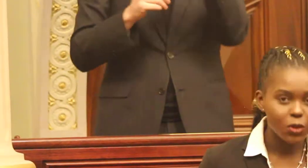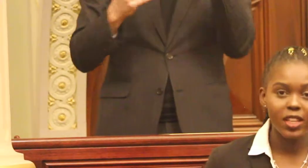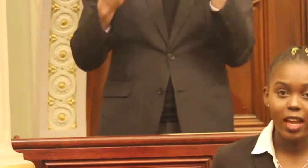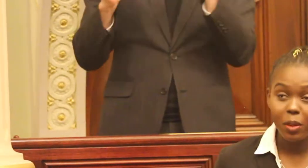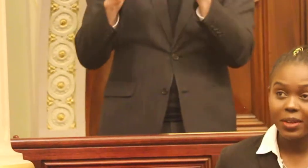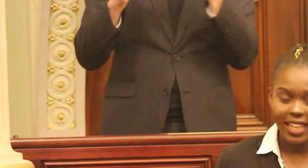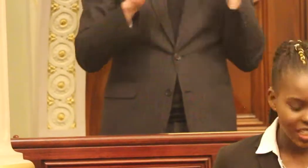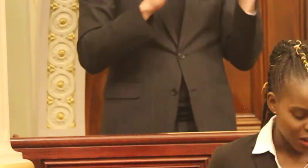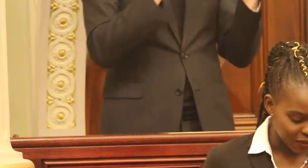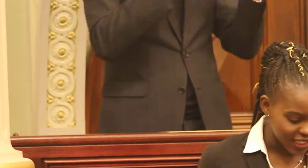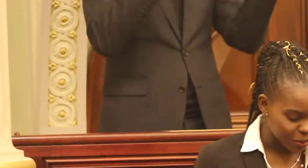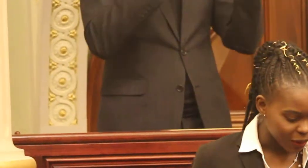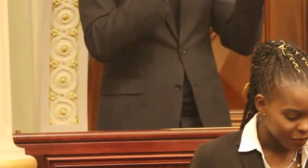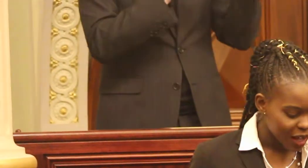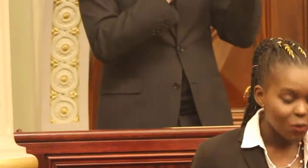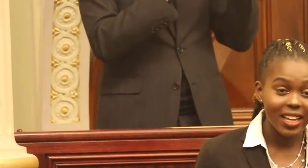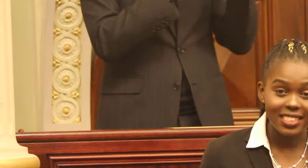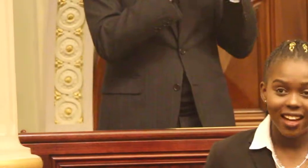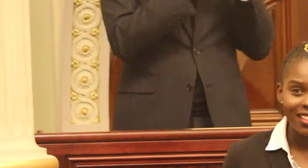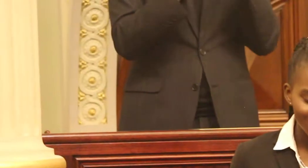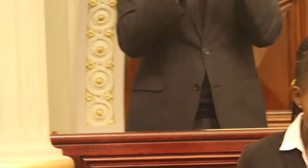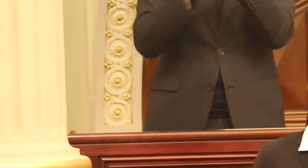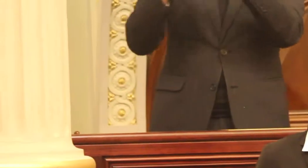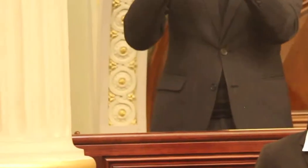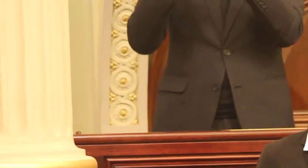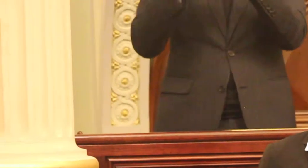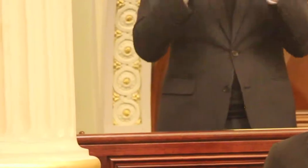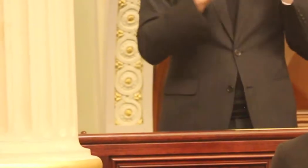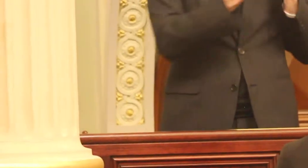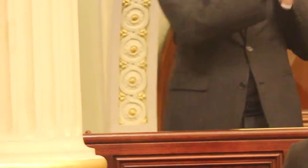Through the implementation of this Bill, we can start this drive for change, and lead